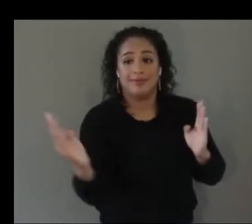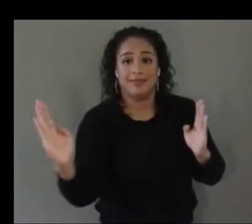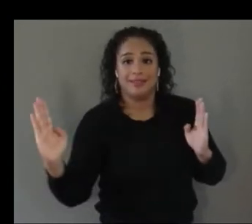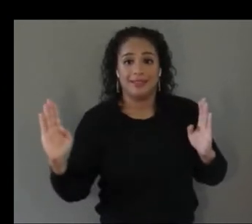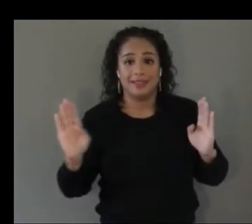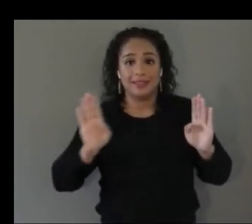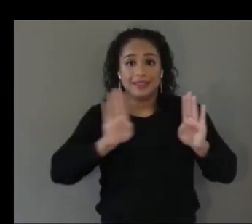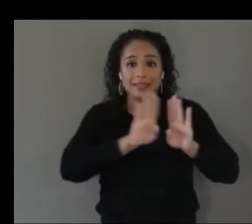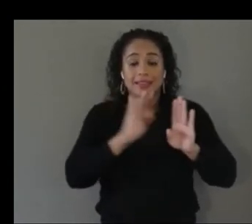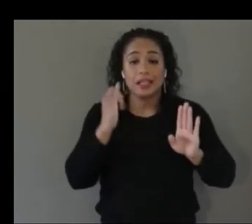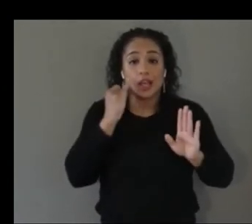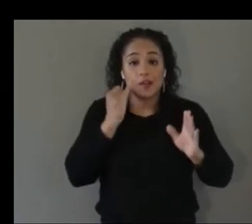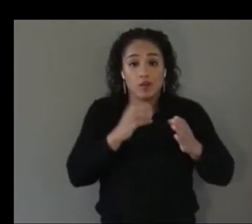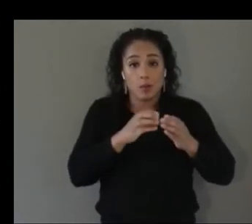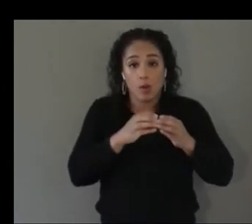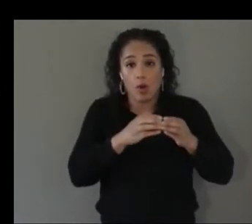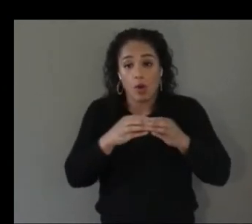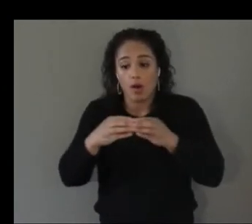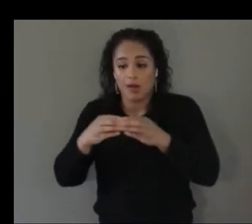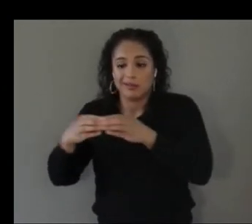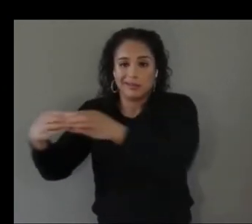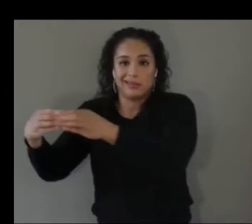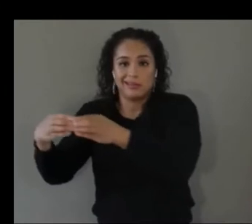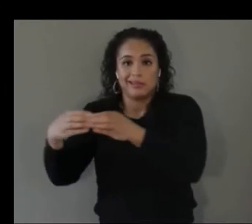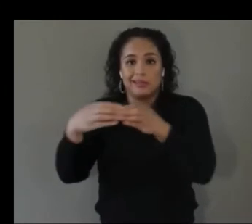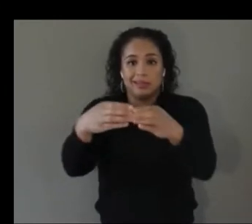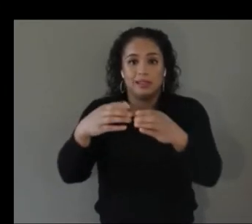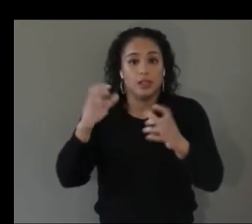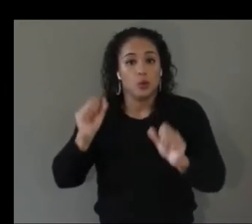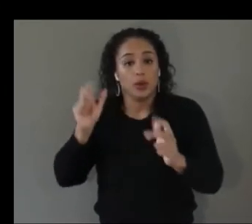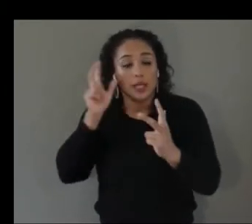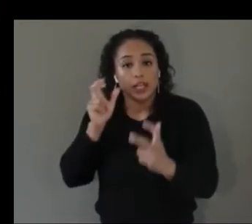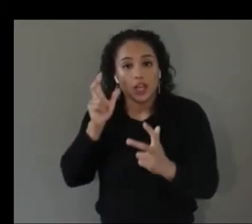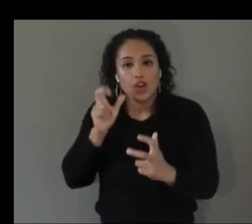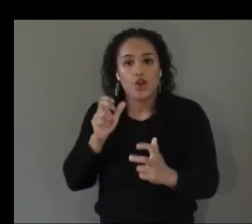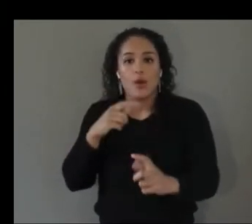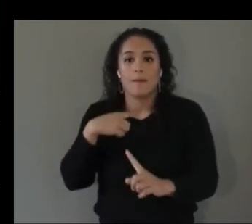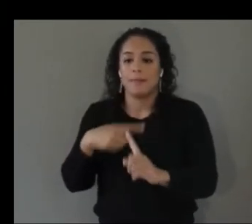hear it pretty clearly the ball's less likely to fly off the table and you're holding a wooden bat